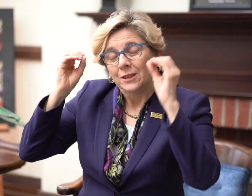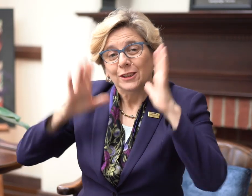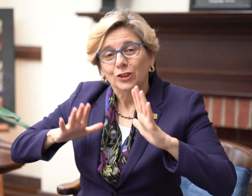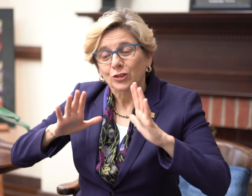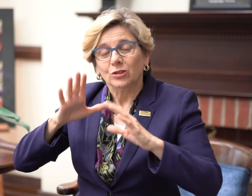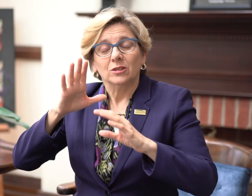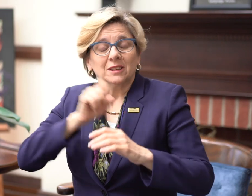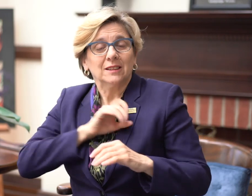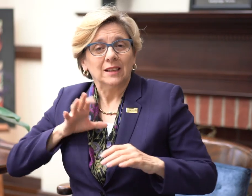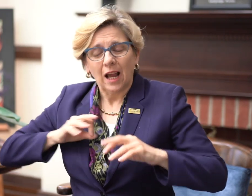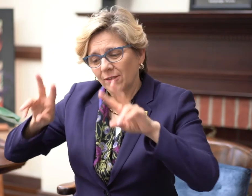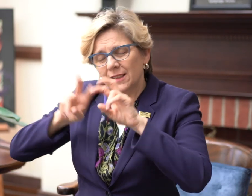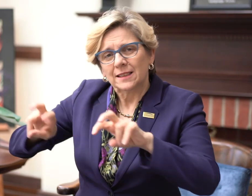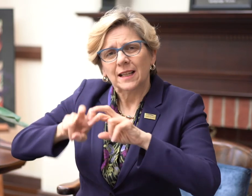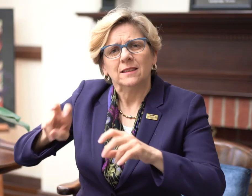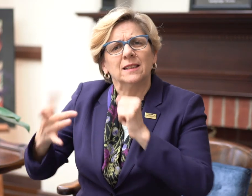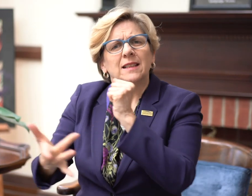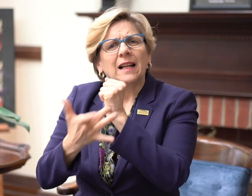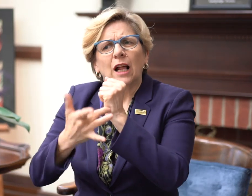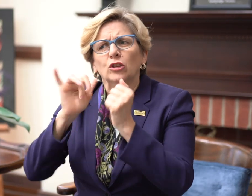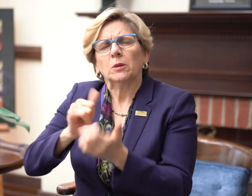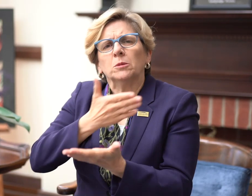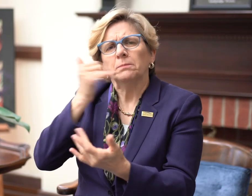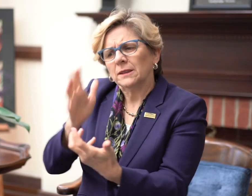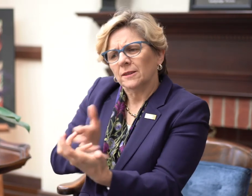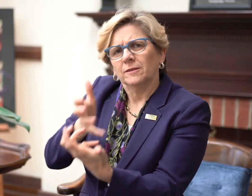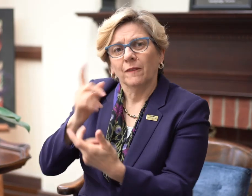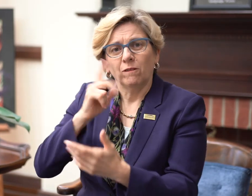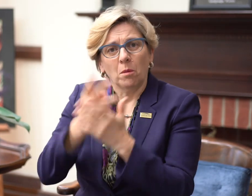this was after various technological options were assessed to decide the best